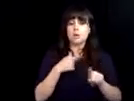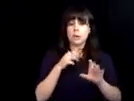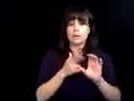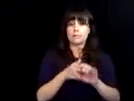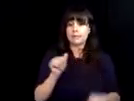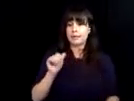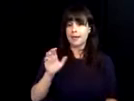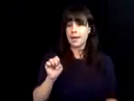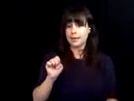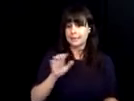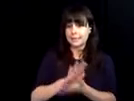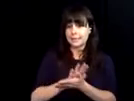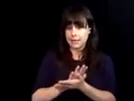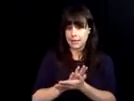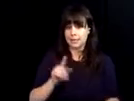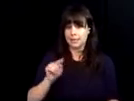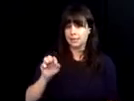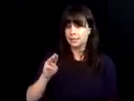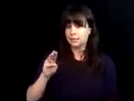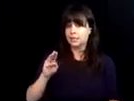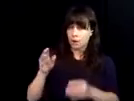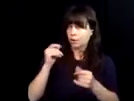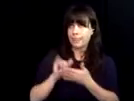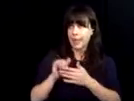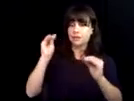Linux because it built my technical skills and made me